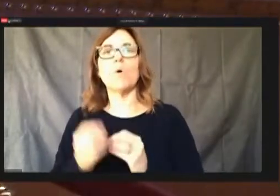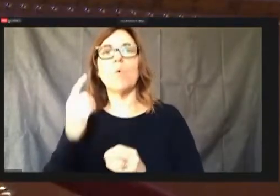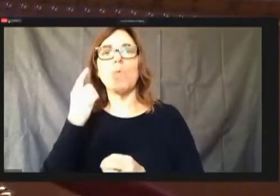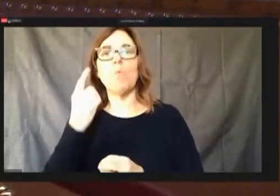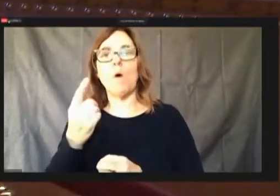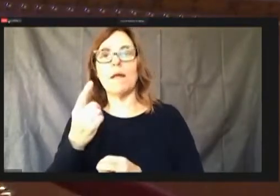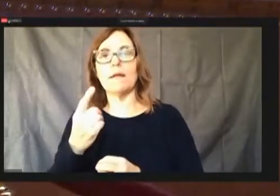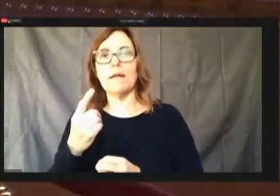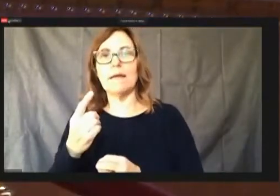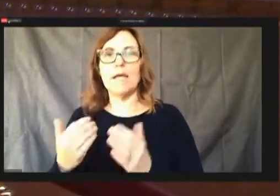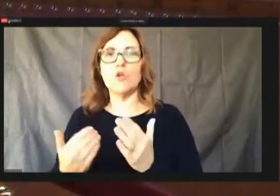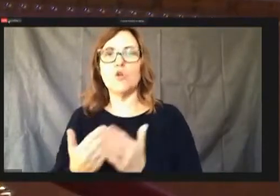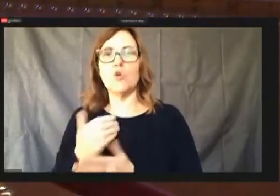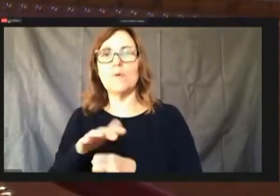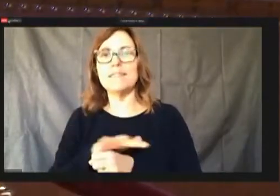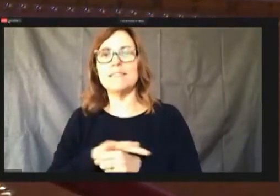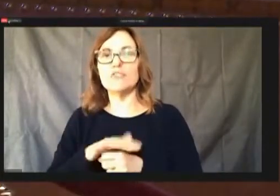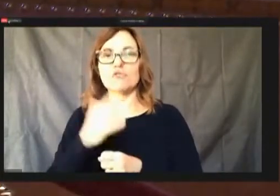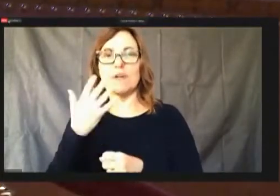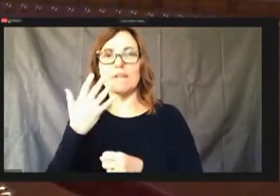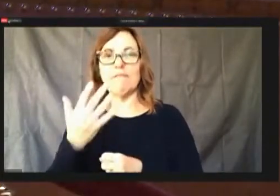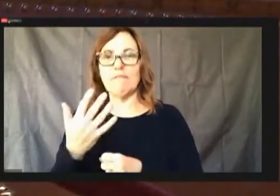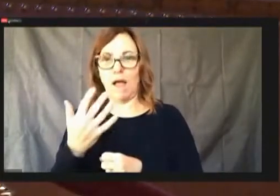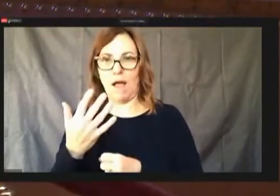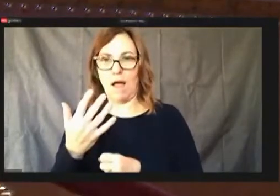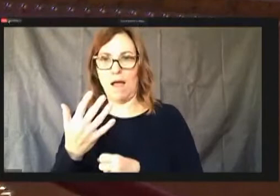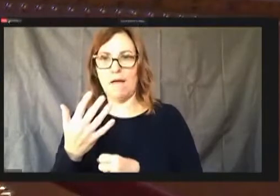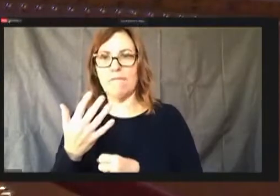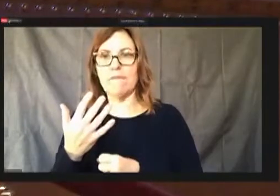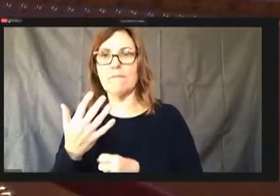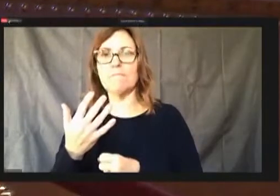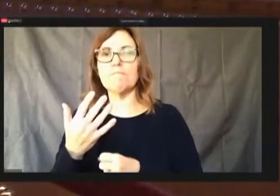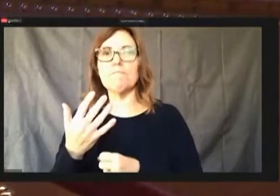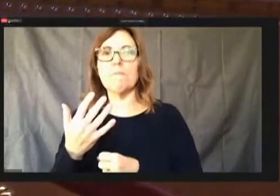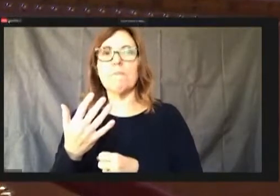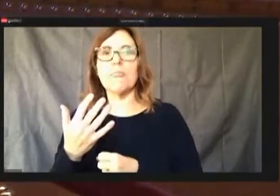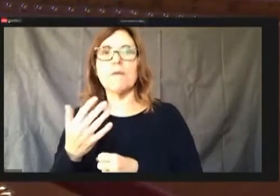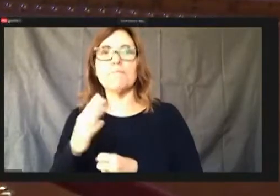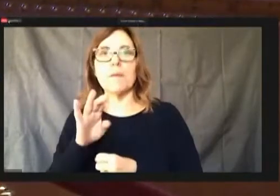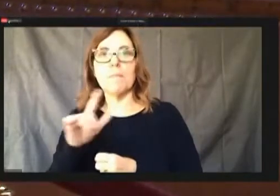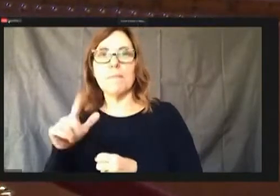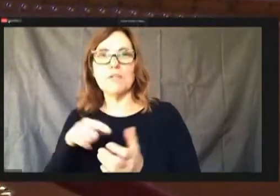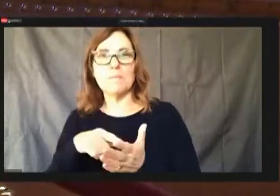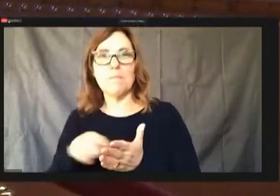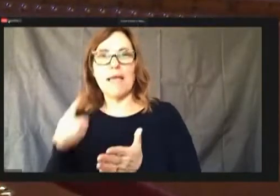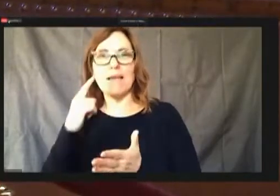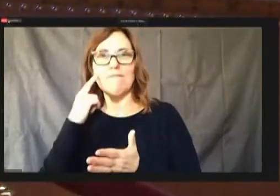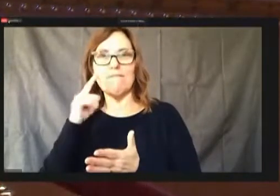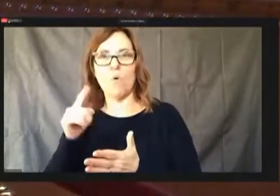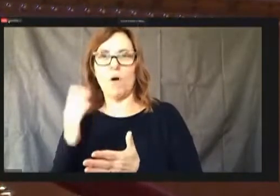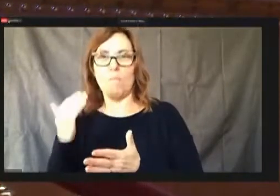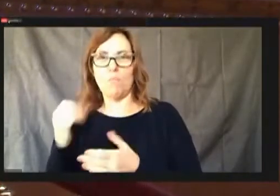paid for with prior mon Oakland ons that will be routed